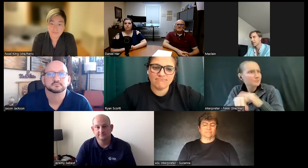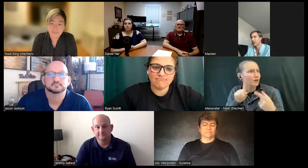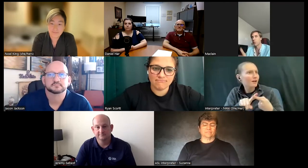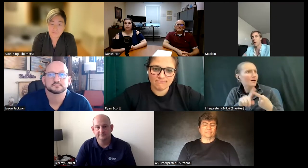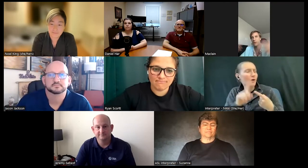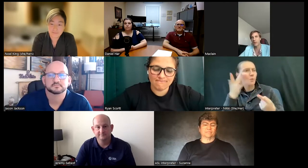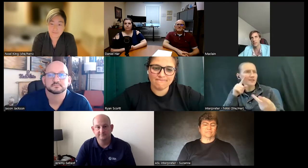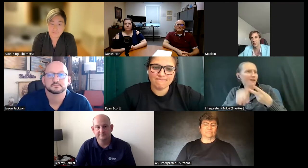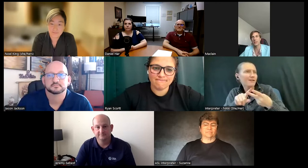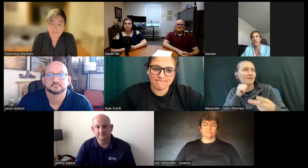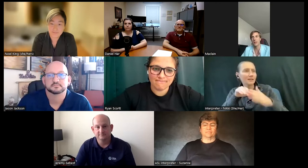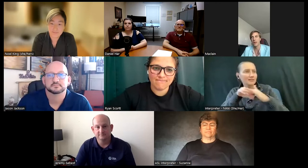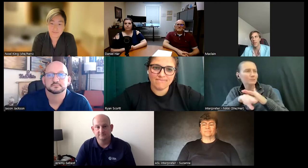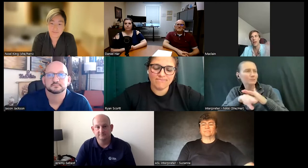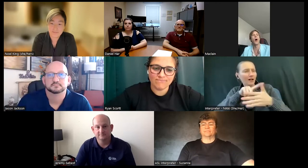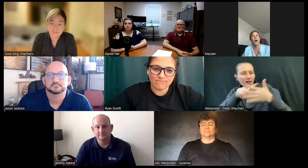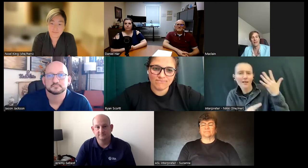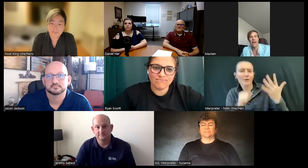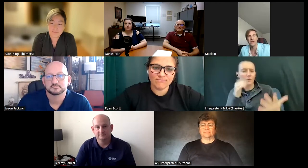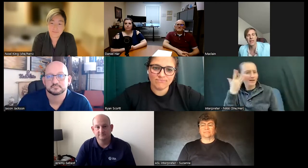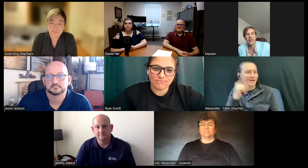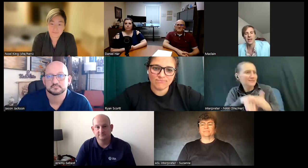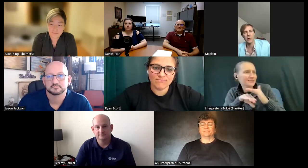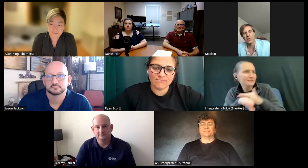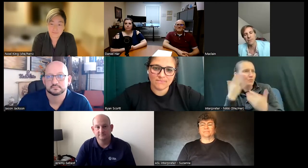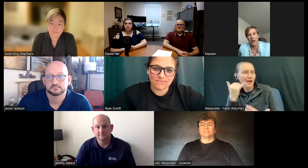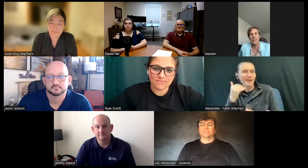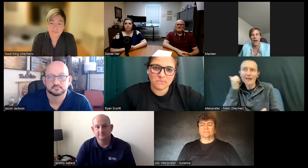accessible why are these things that are all an everyday thing that we complain